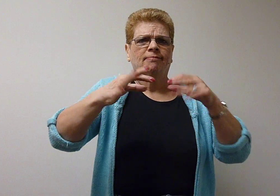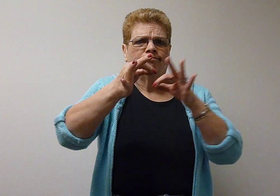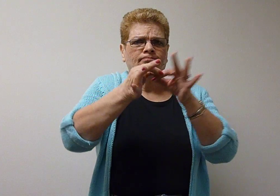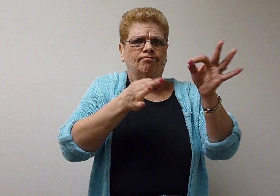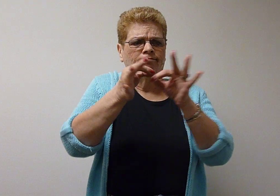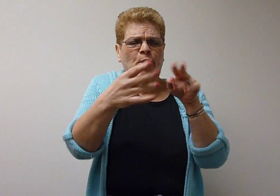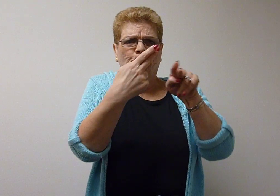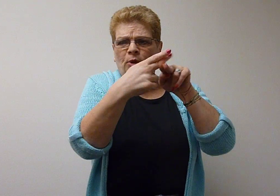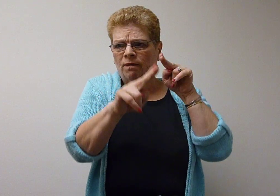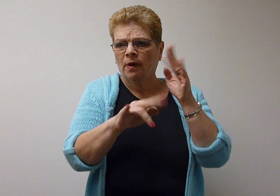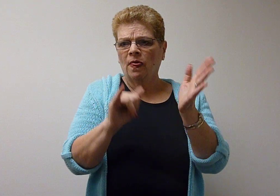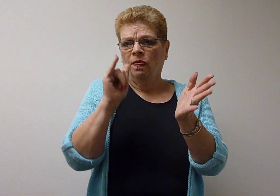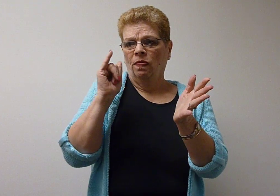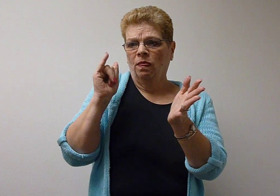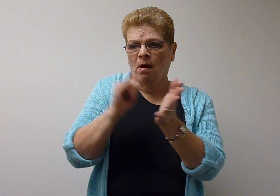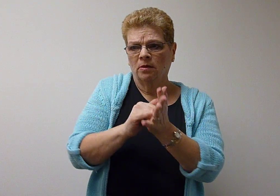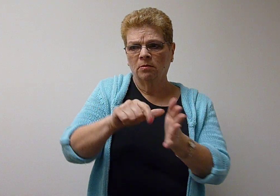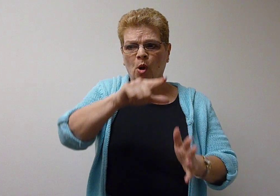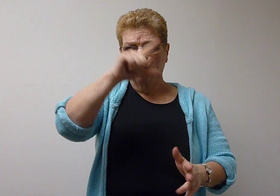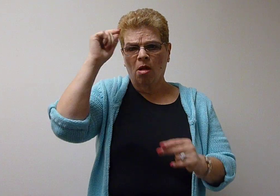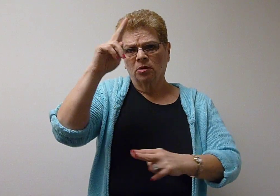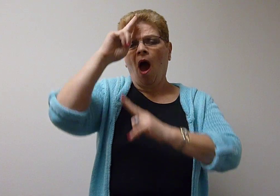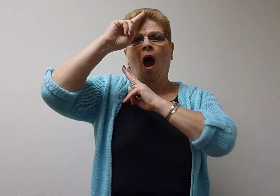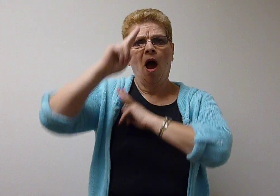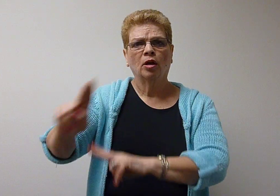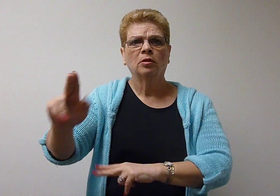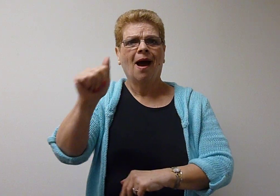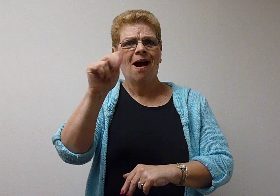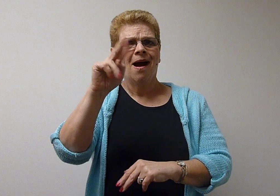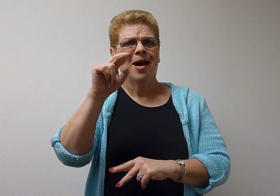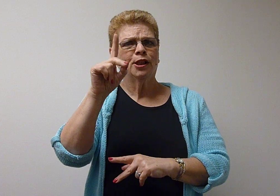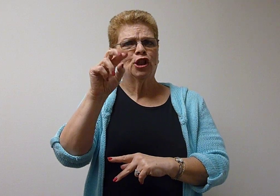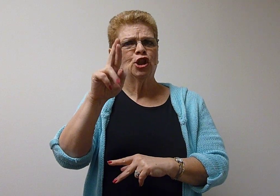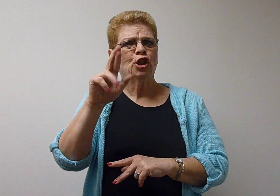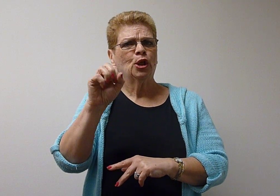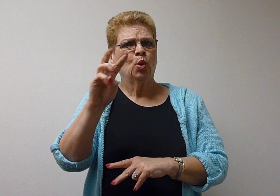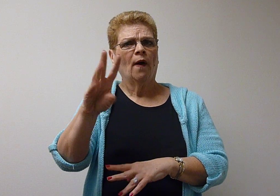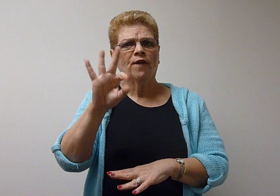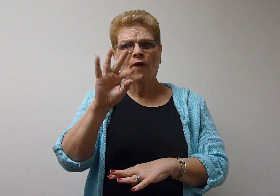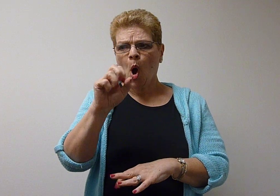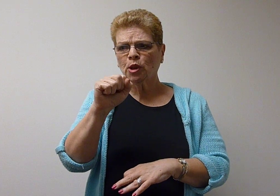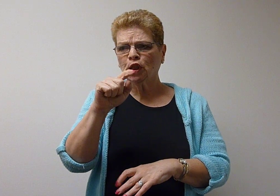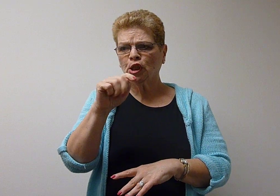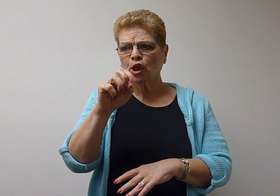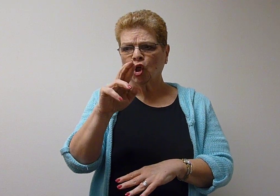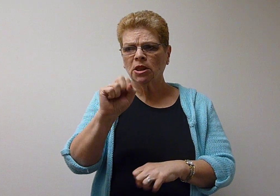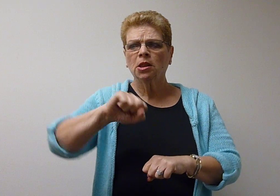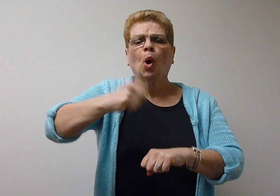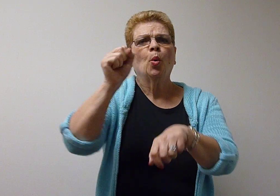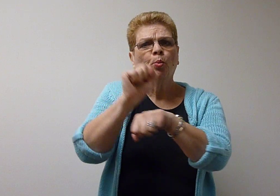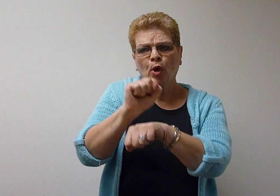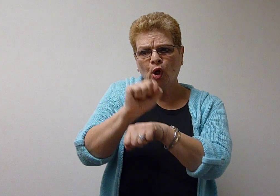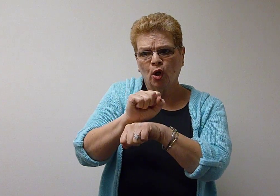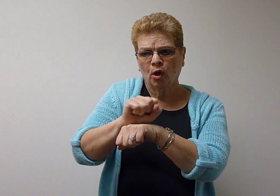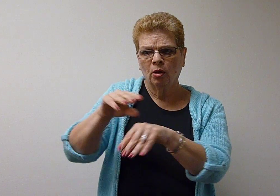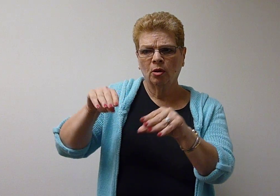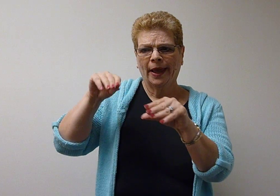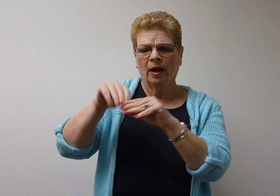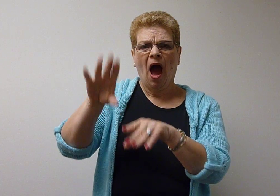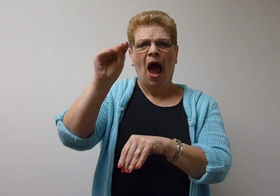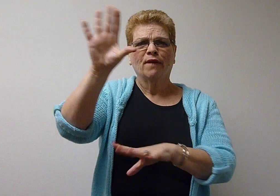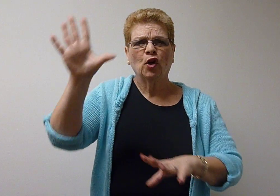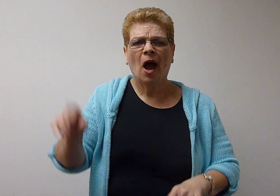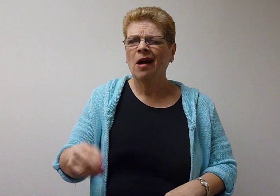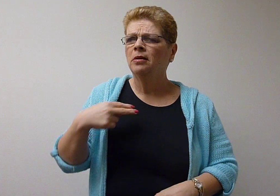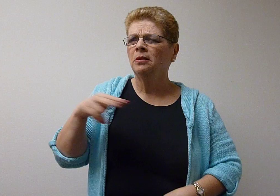She explained briefly that Gallaudet honors Andrew Foster’s work in Africa.